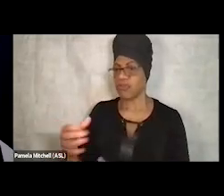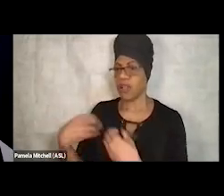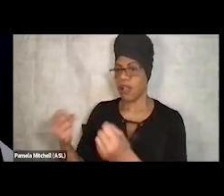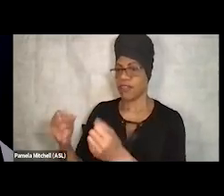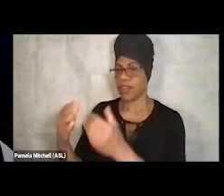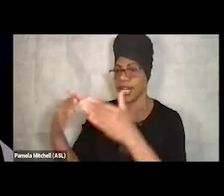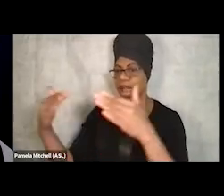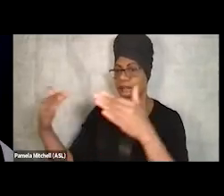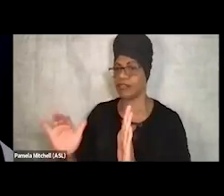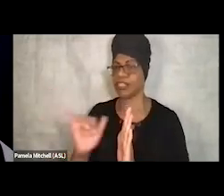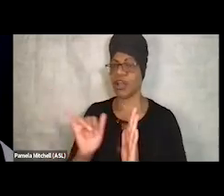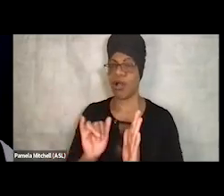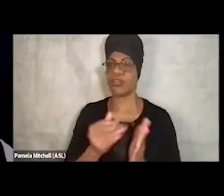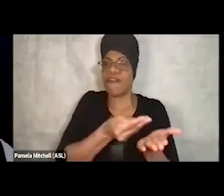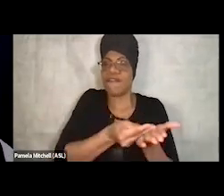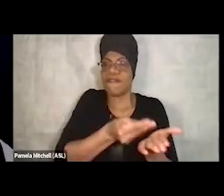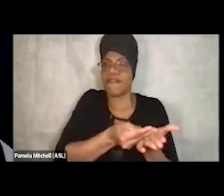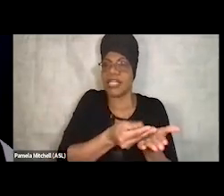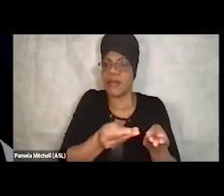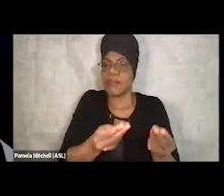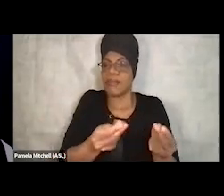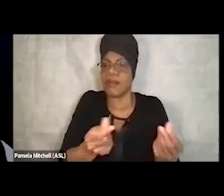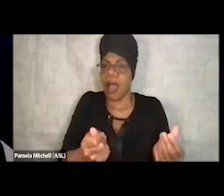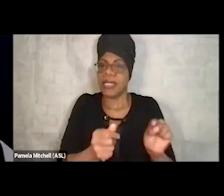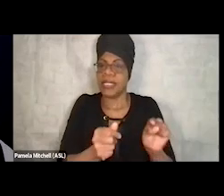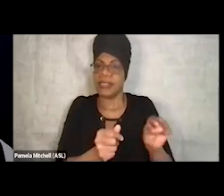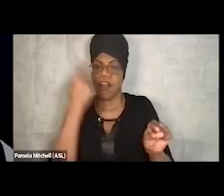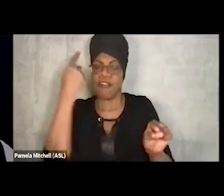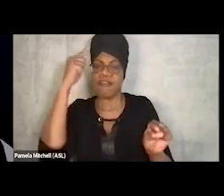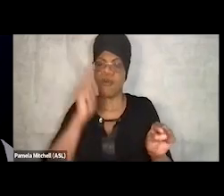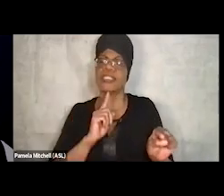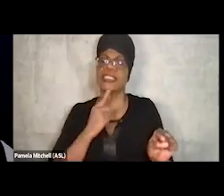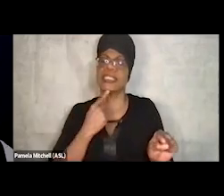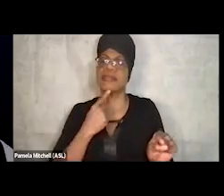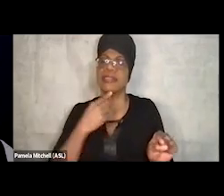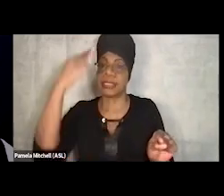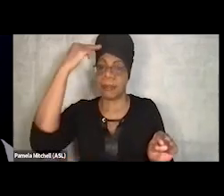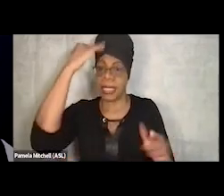HUD-funded properties that are set aside for serious mental illness, elderly,